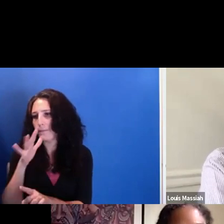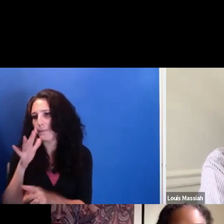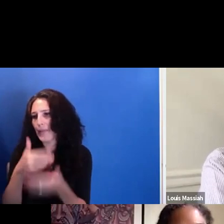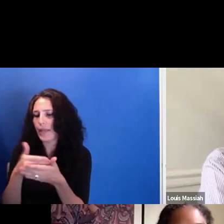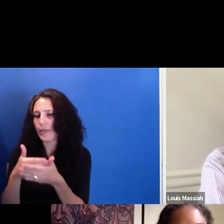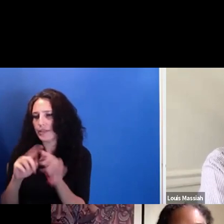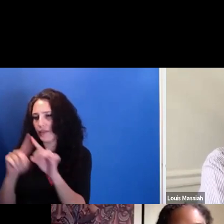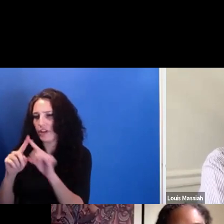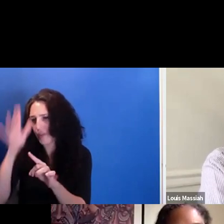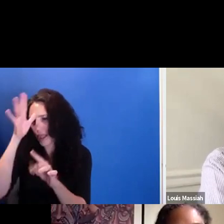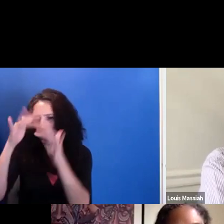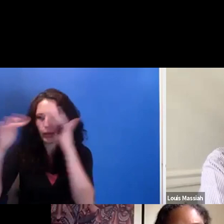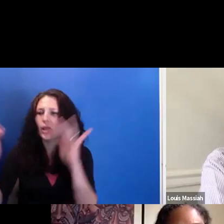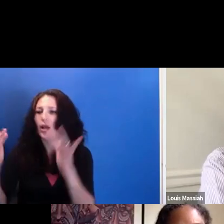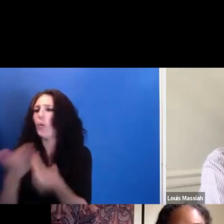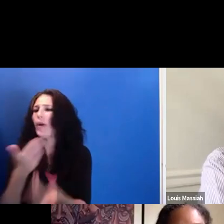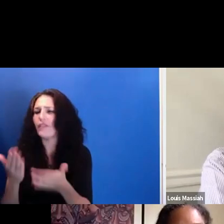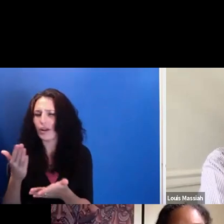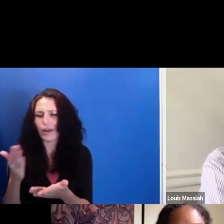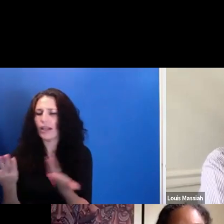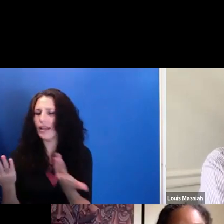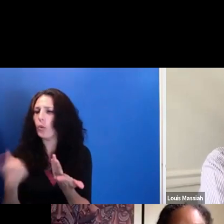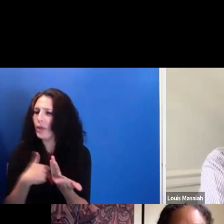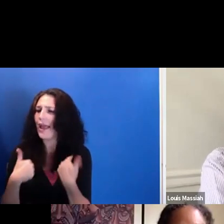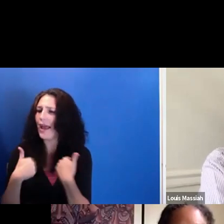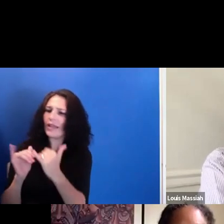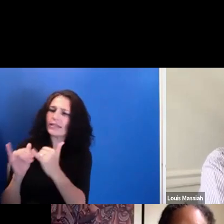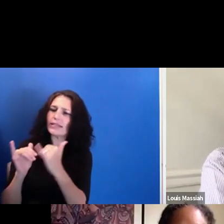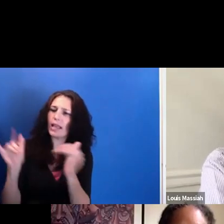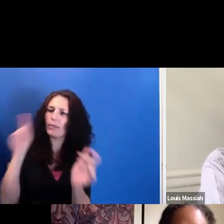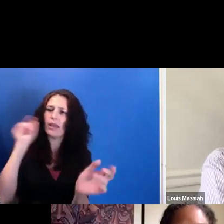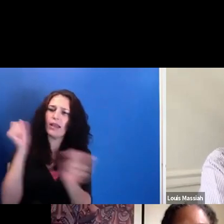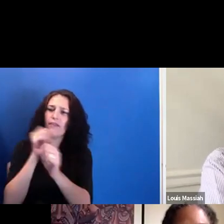What's the-- what's the supportive language,